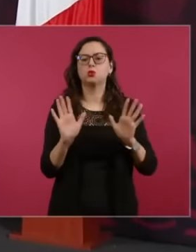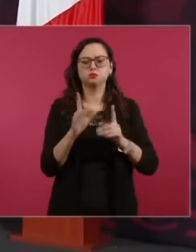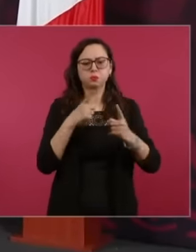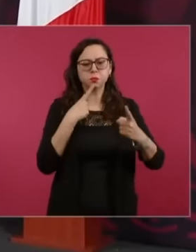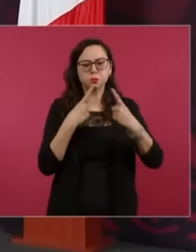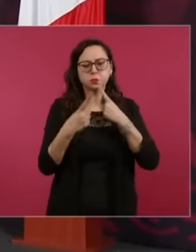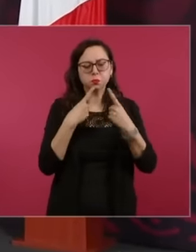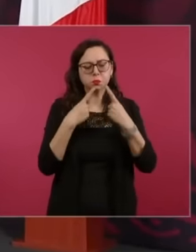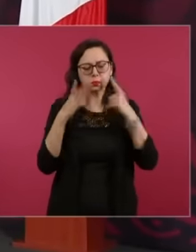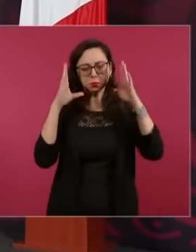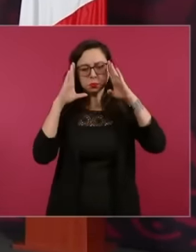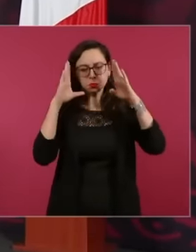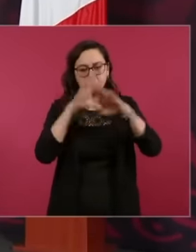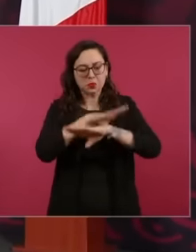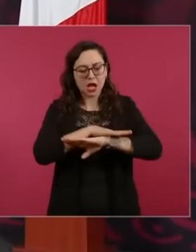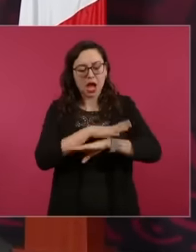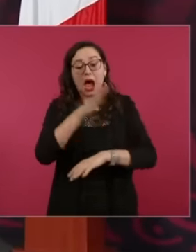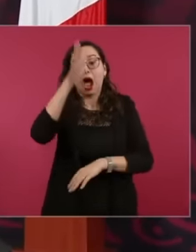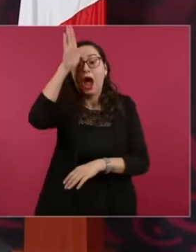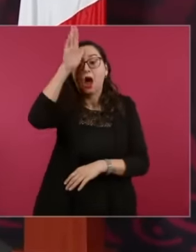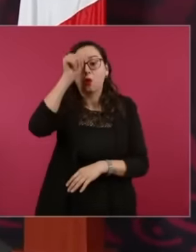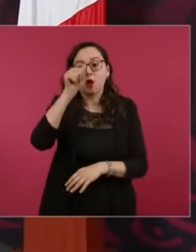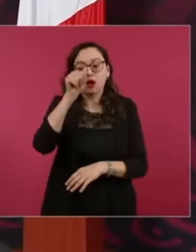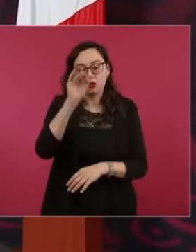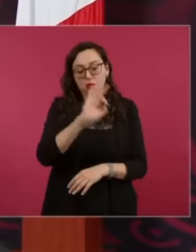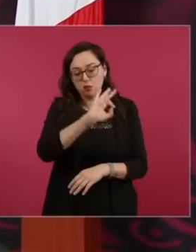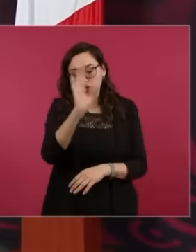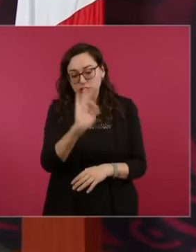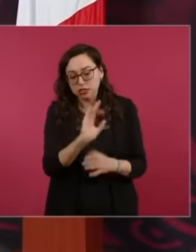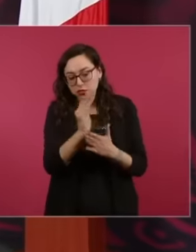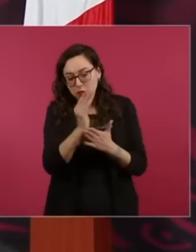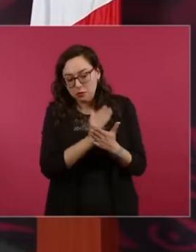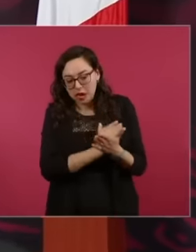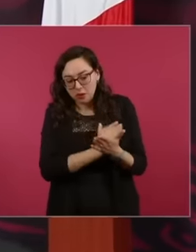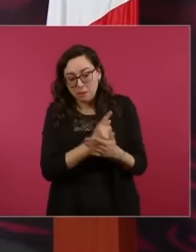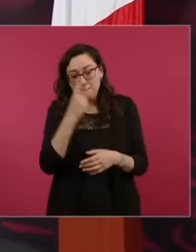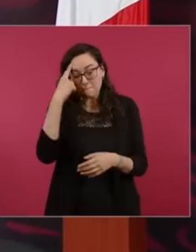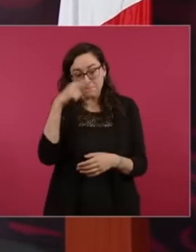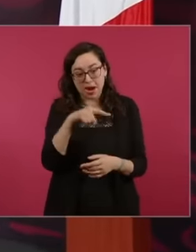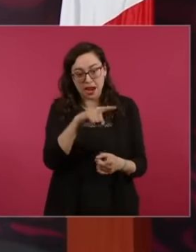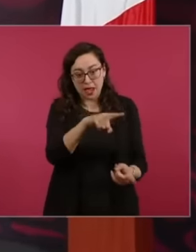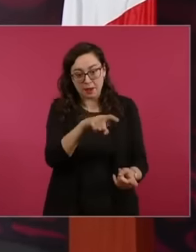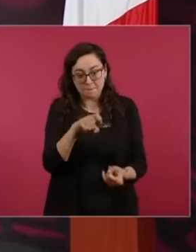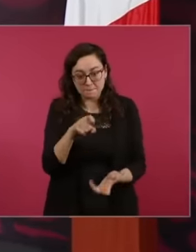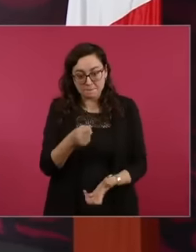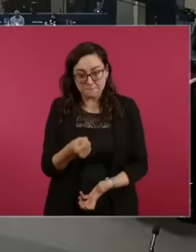as long as the public treasury benefits by taking advantage of the video that the businessman published